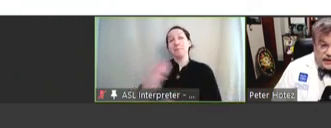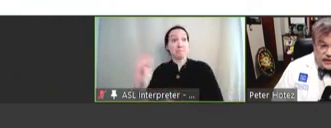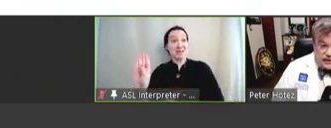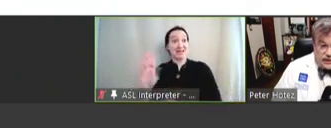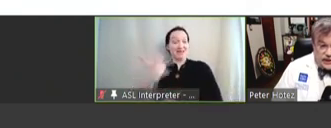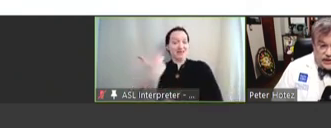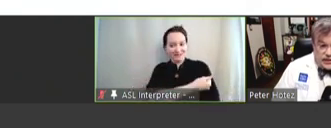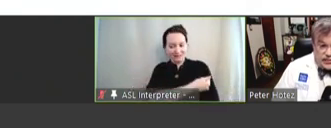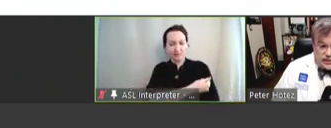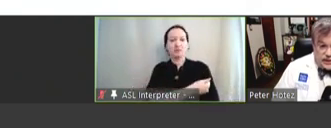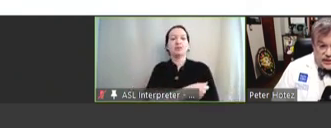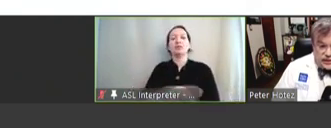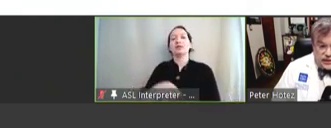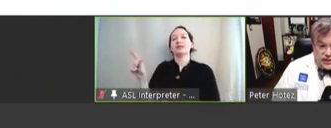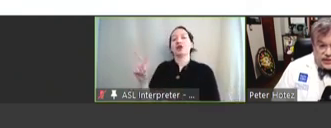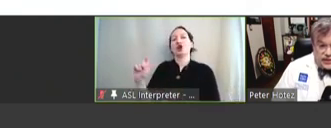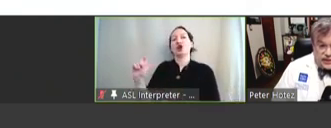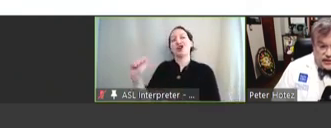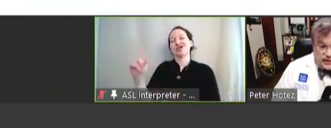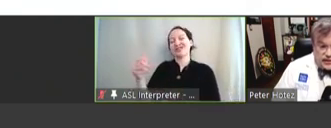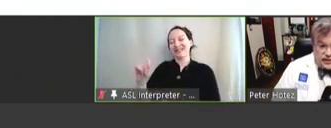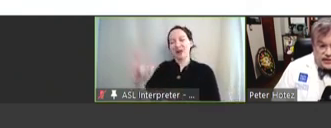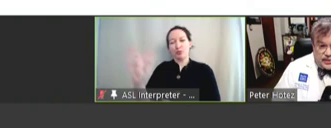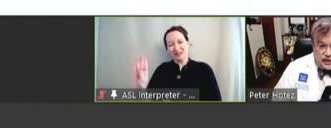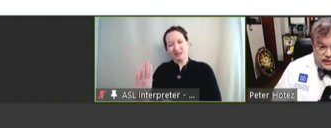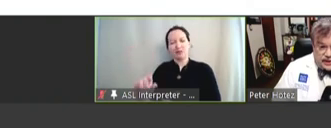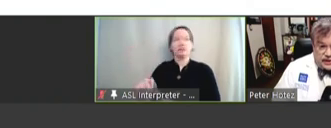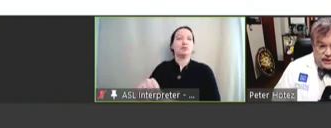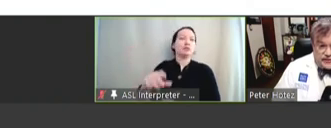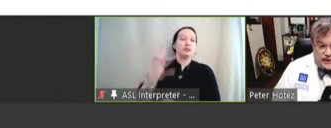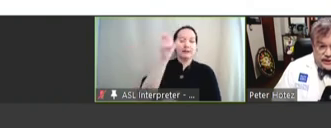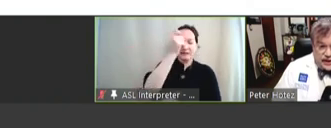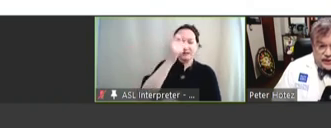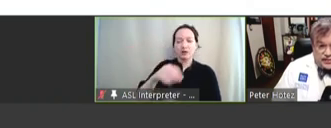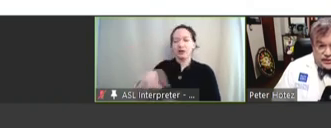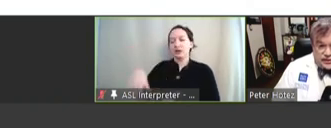in Argentina and Brazil and India and Indonesia and Bangladesh and Vietnam. So,